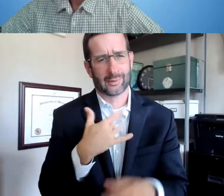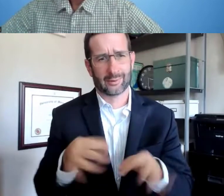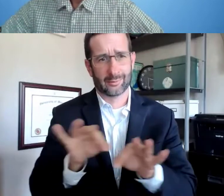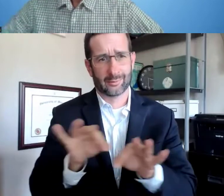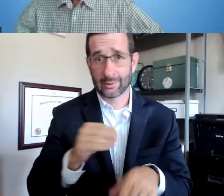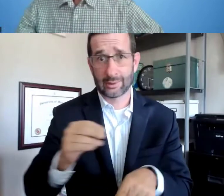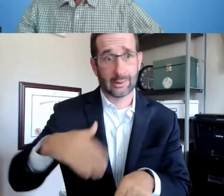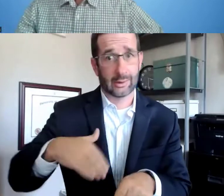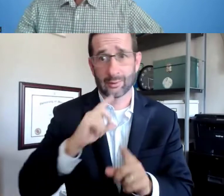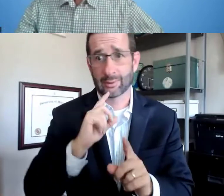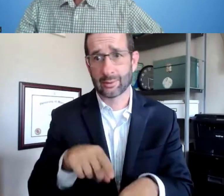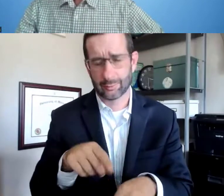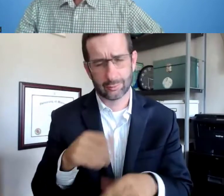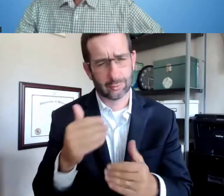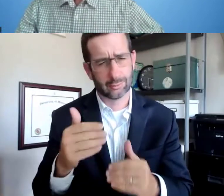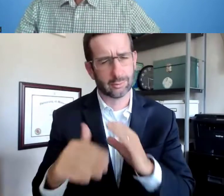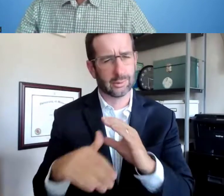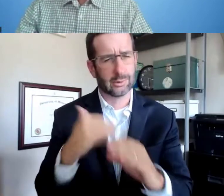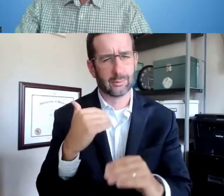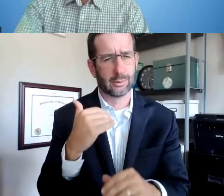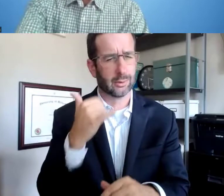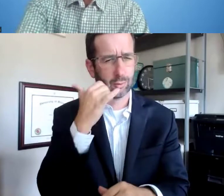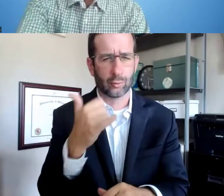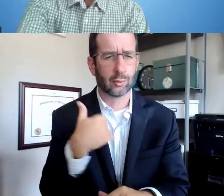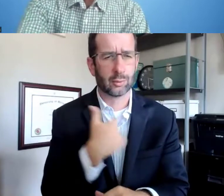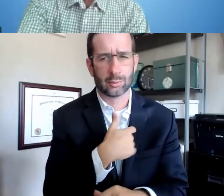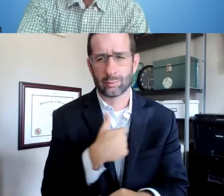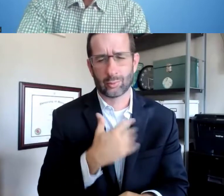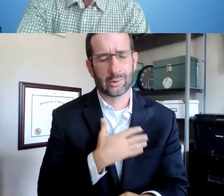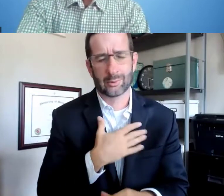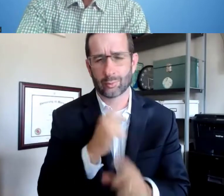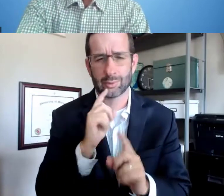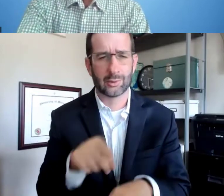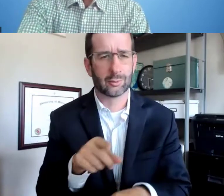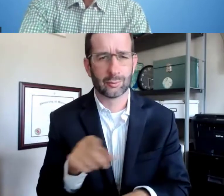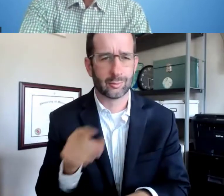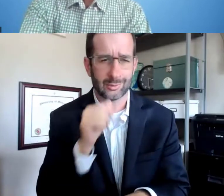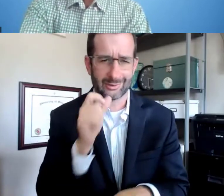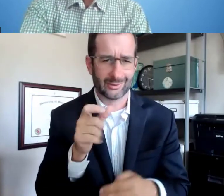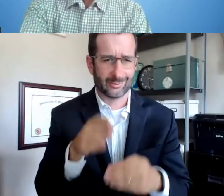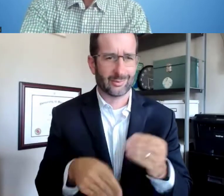Time is limited, but if we didn't have a chance to answer your question,